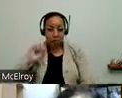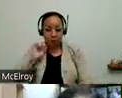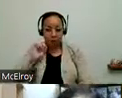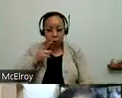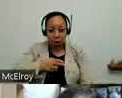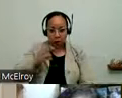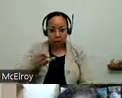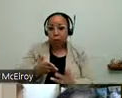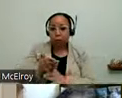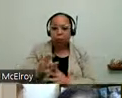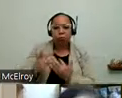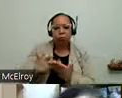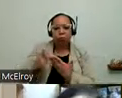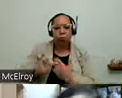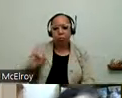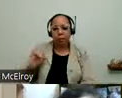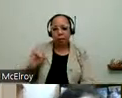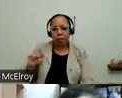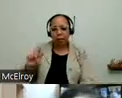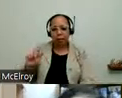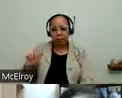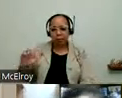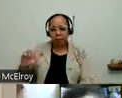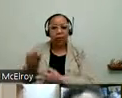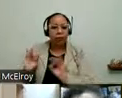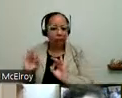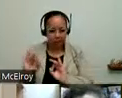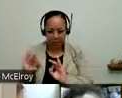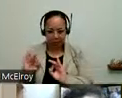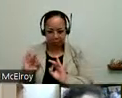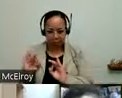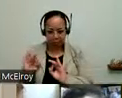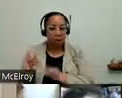people who are deaf and hard-of-hearing, through the ITAC